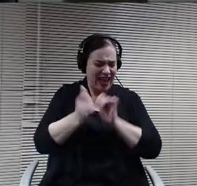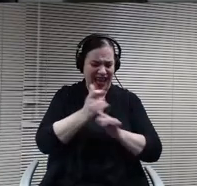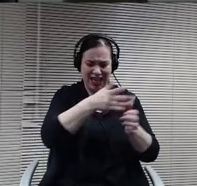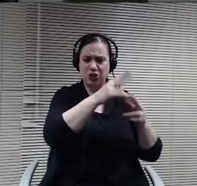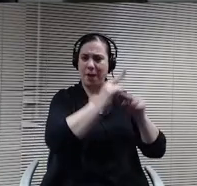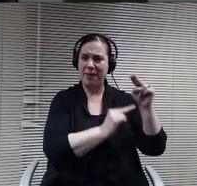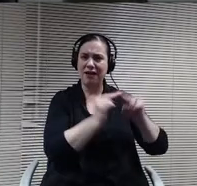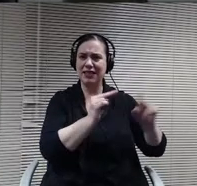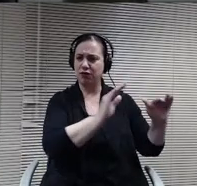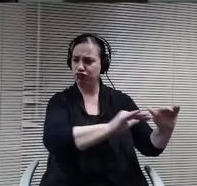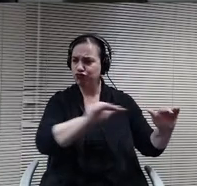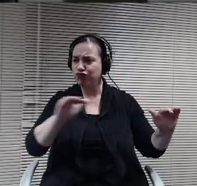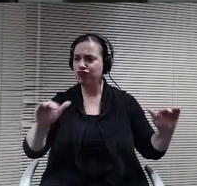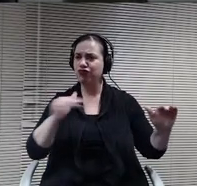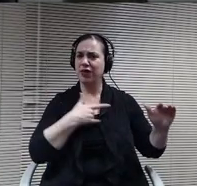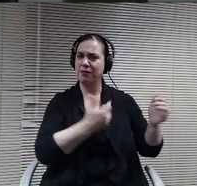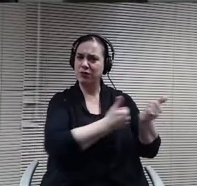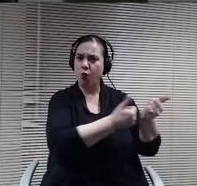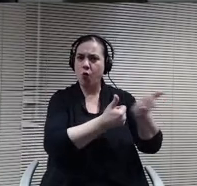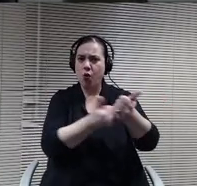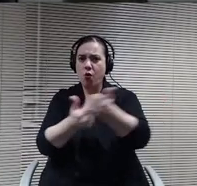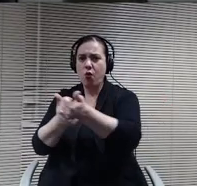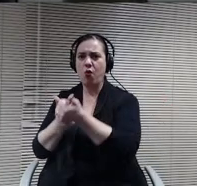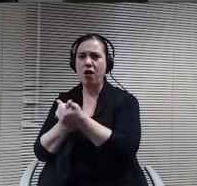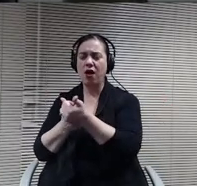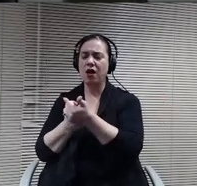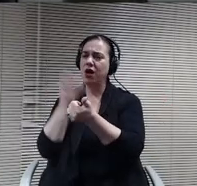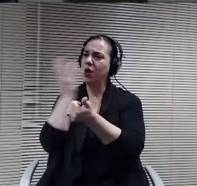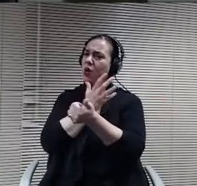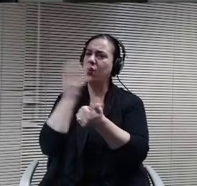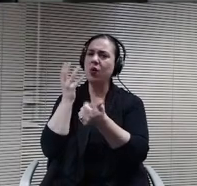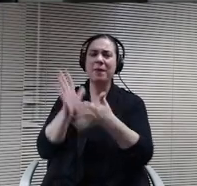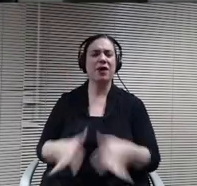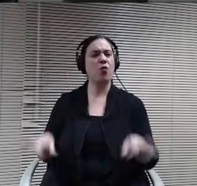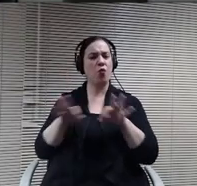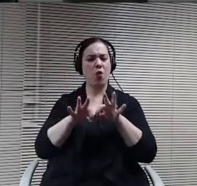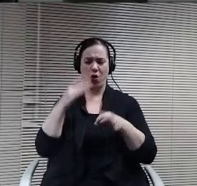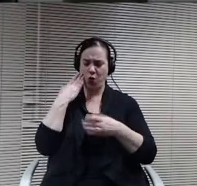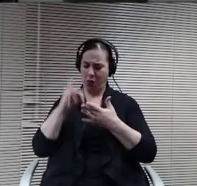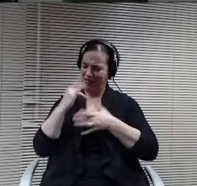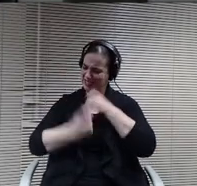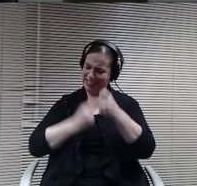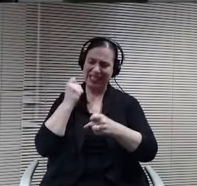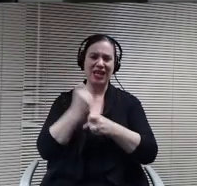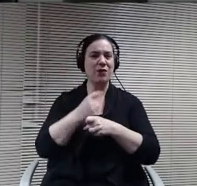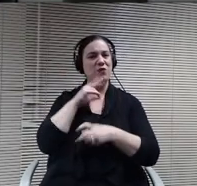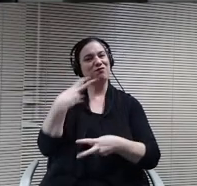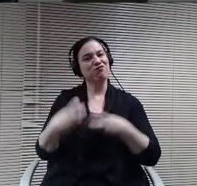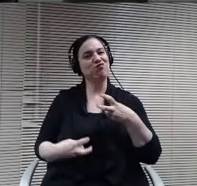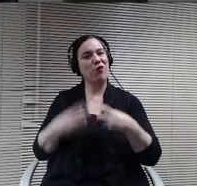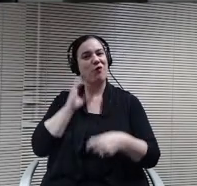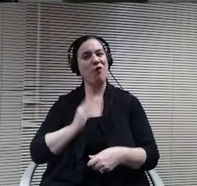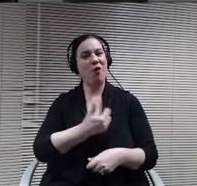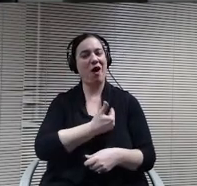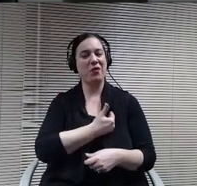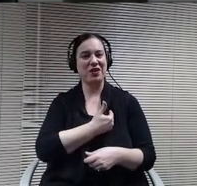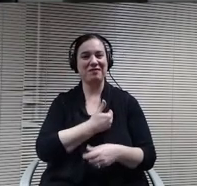level. It's been incredibly important 'cause this has been such a taxing years. You know, for our staff or teachers in